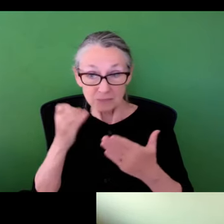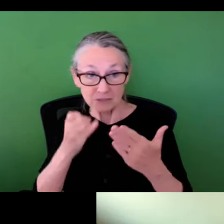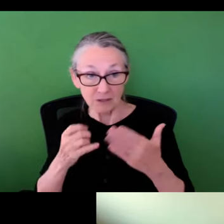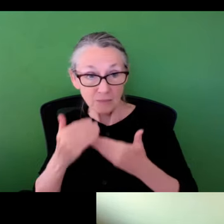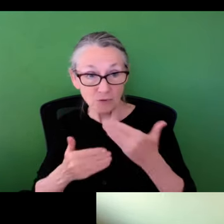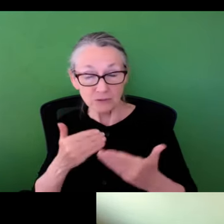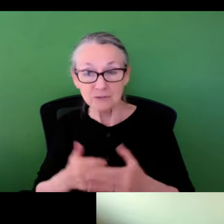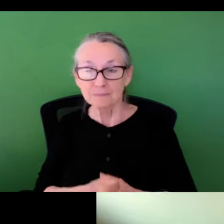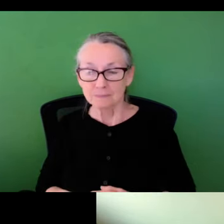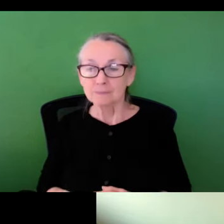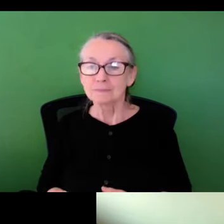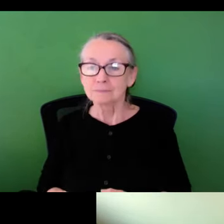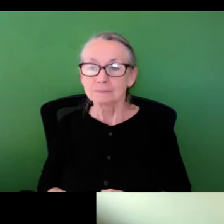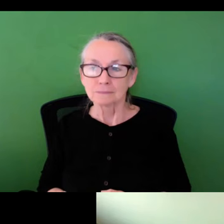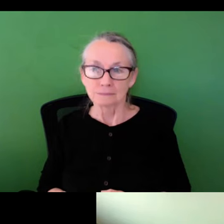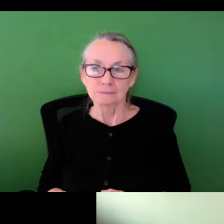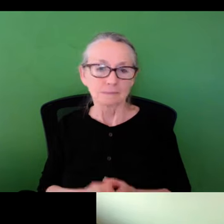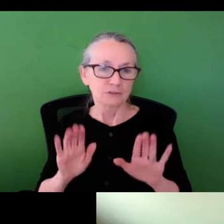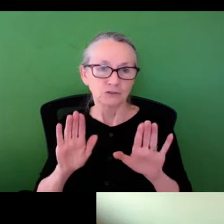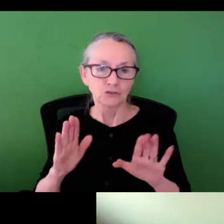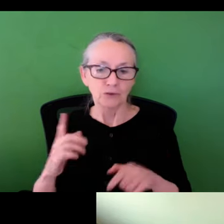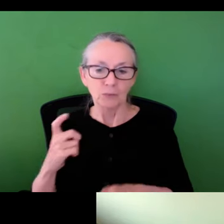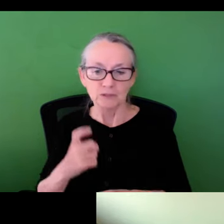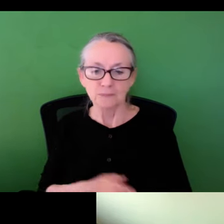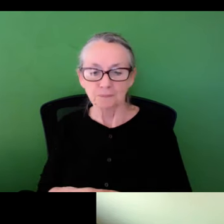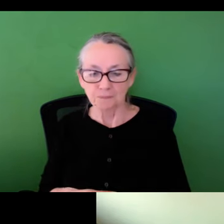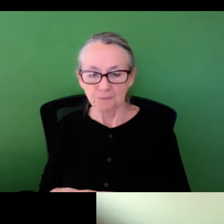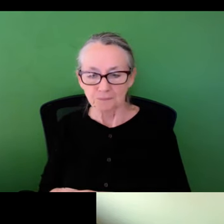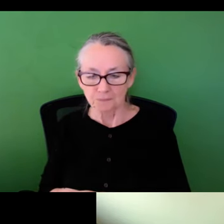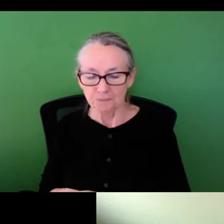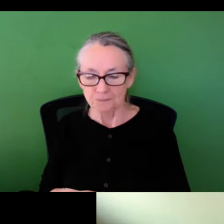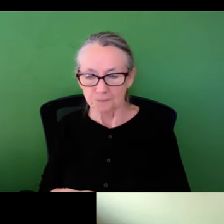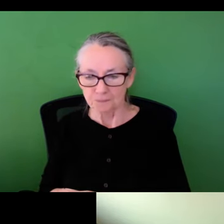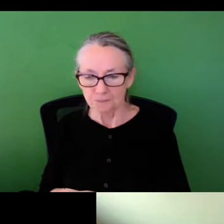they felt they were adding value to the project. With able to codesign for the process?